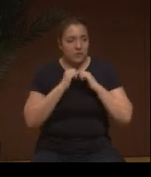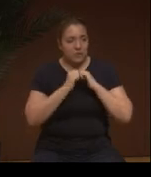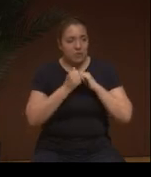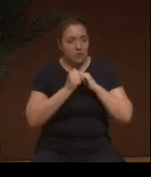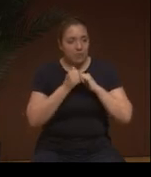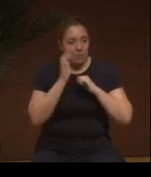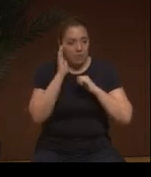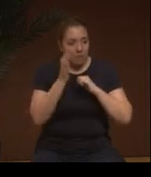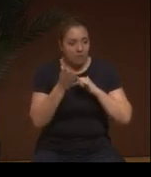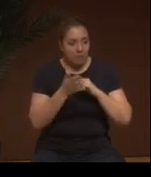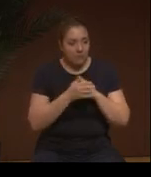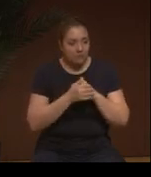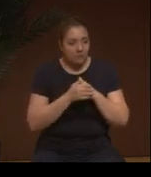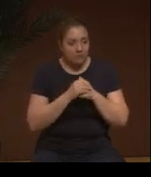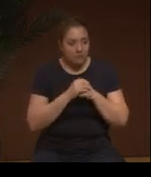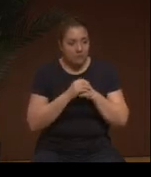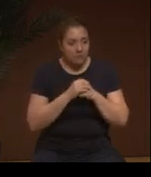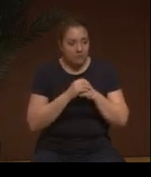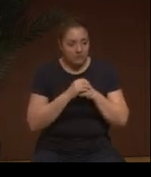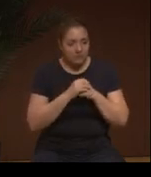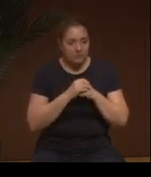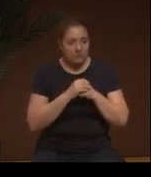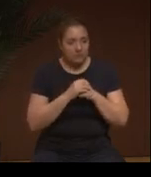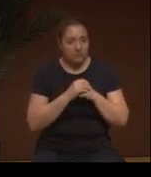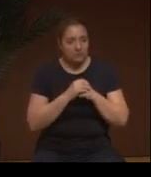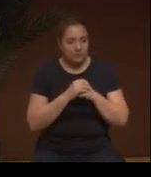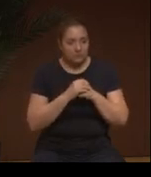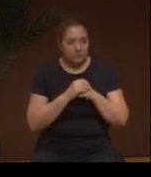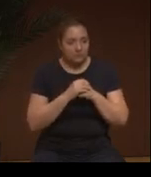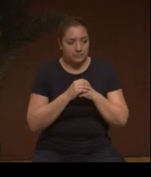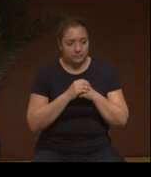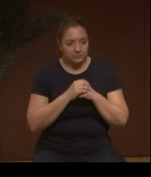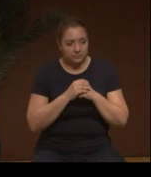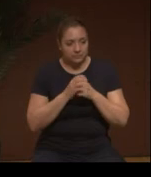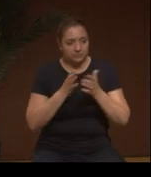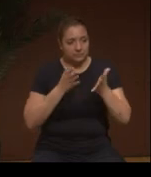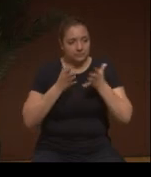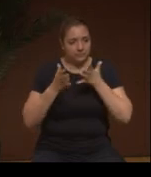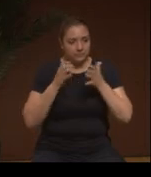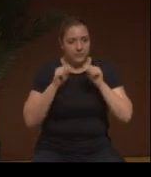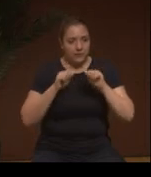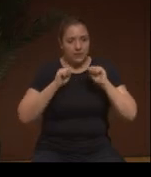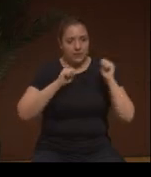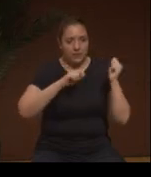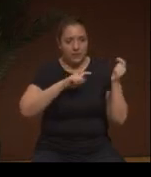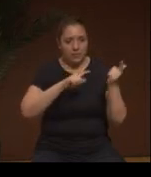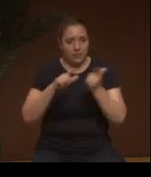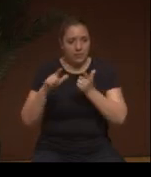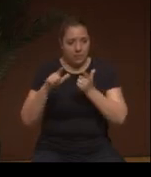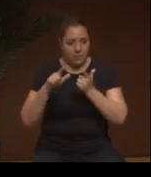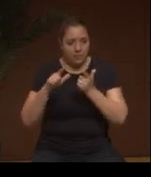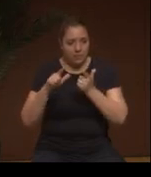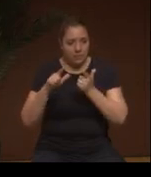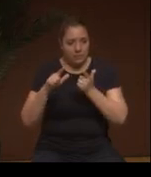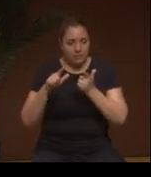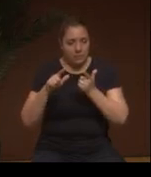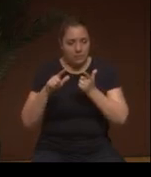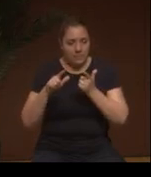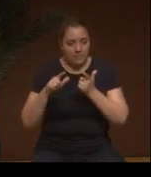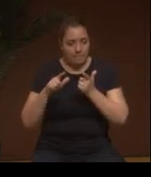how are we going to stop violence in the Taíno movement against the [domestic] partners?